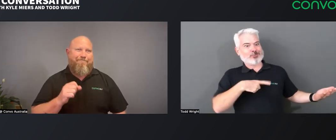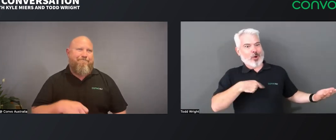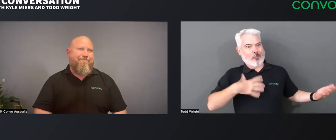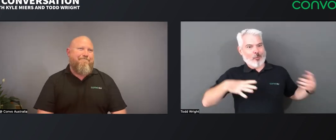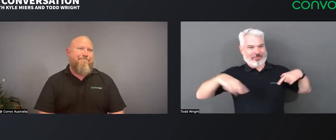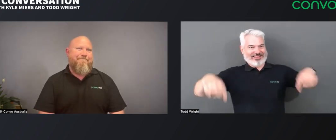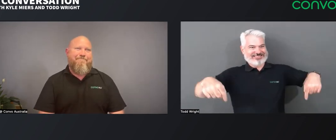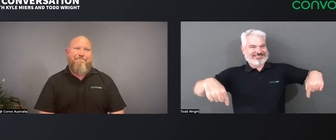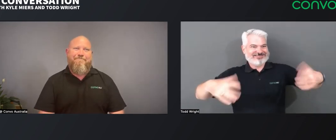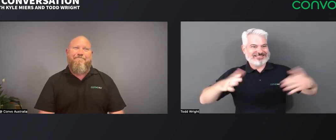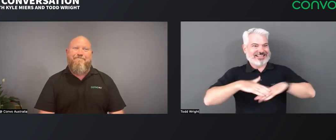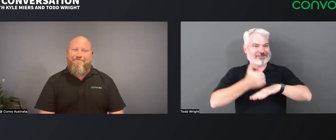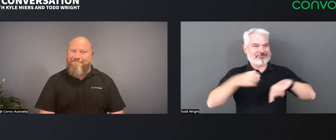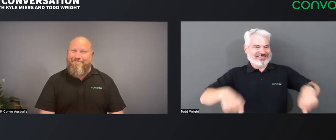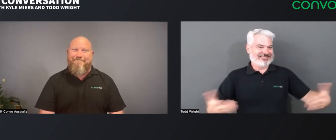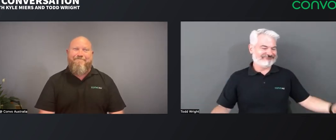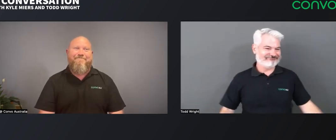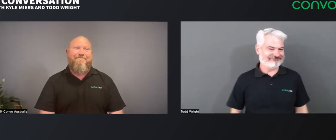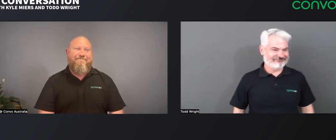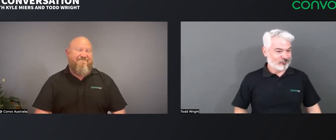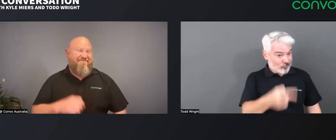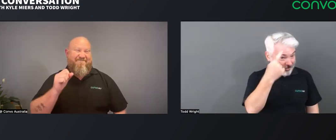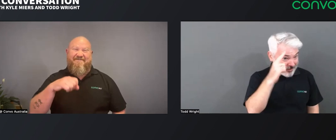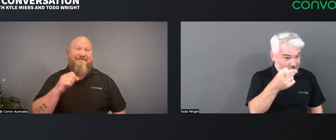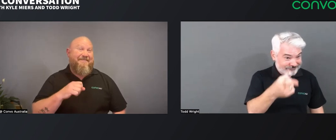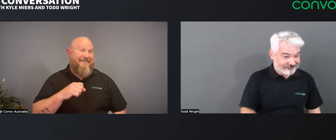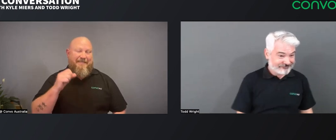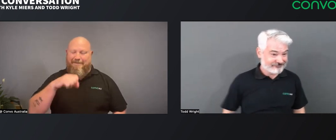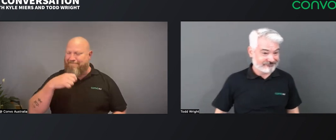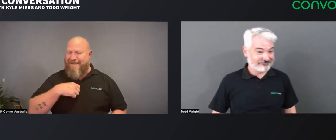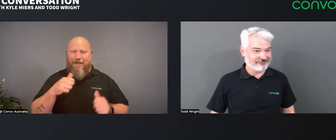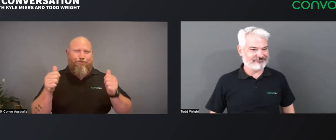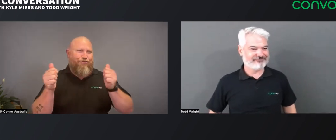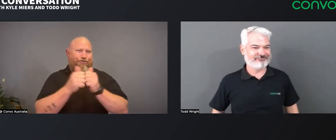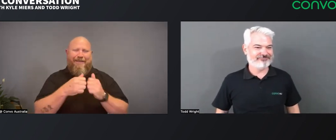And that's why we've done this, that's why we've set up Convo Australia. What about you? What do you think?